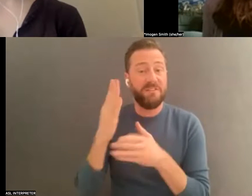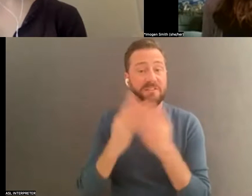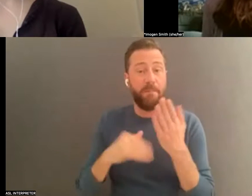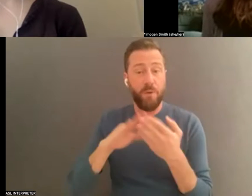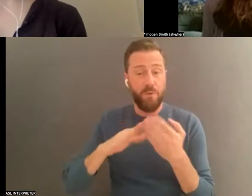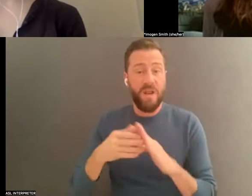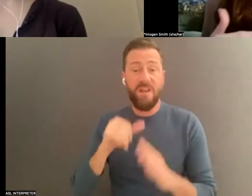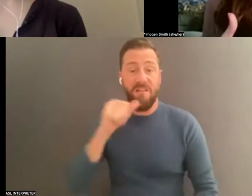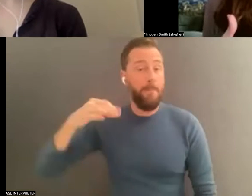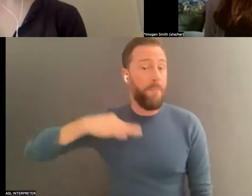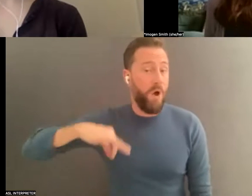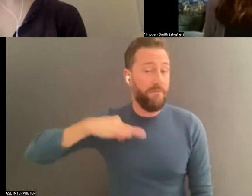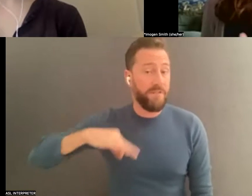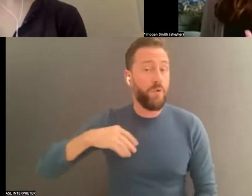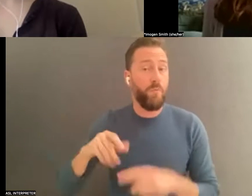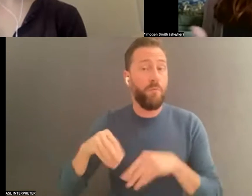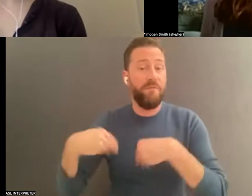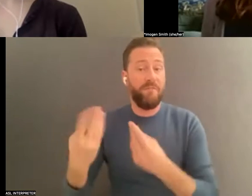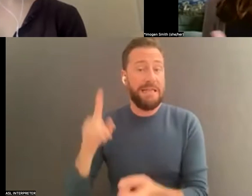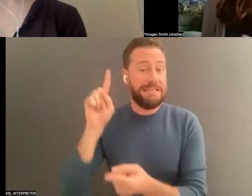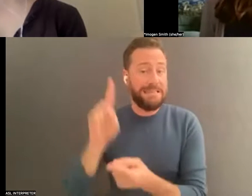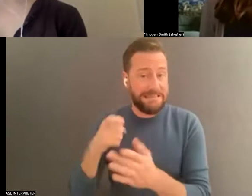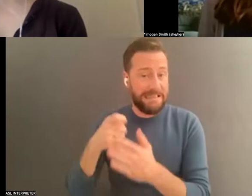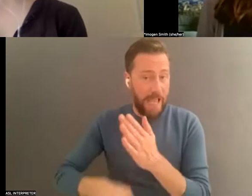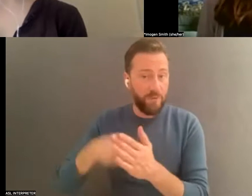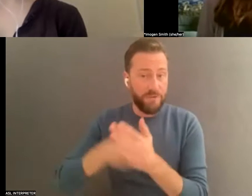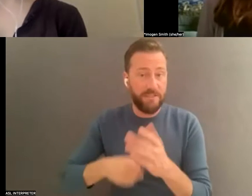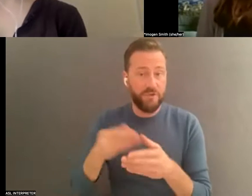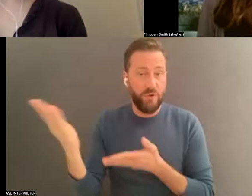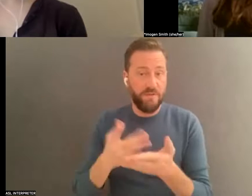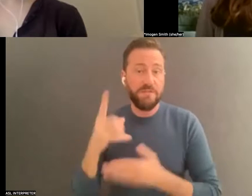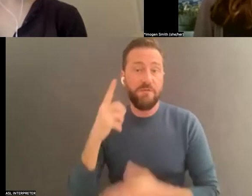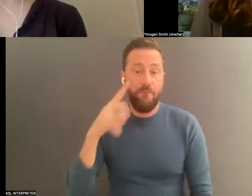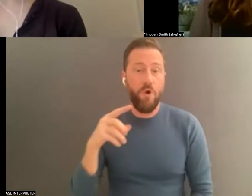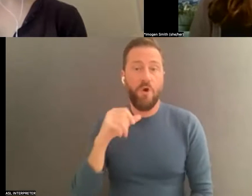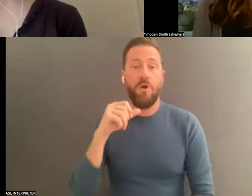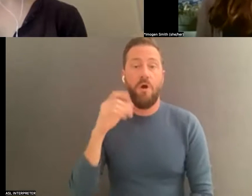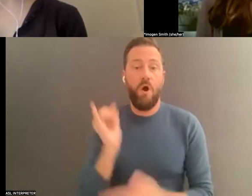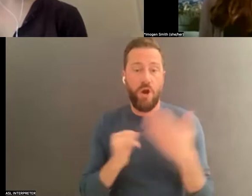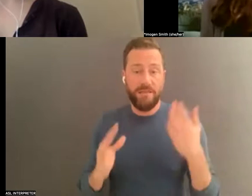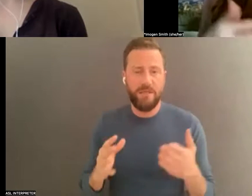services for artists. We do have a list of some of these in the toolkit. Ideally, you want to get